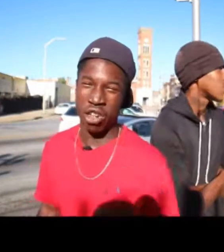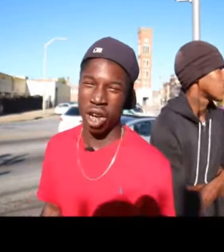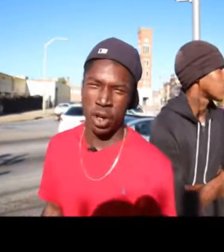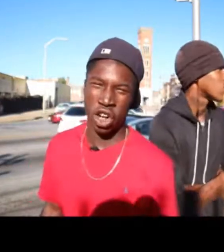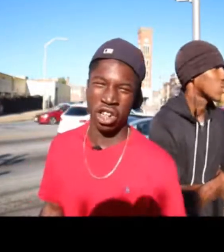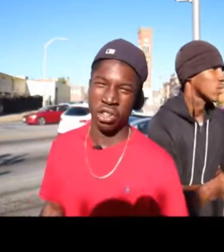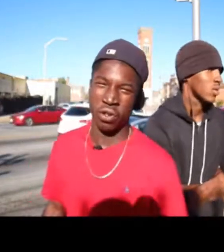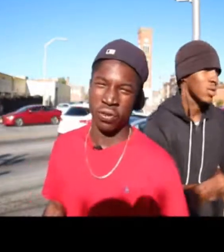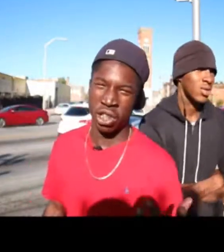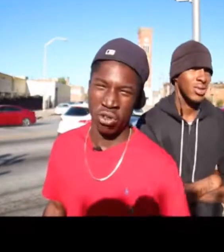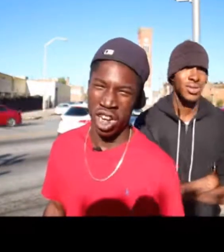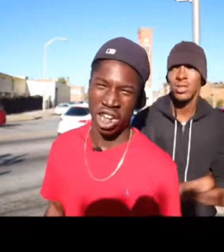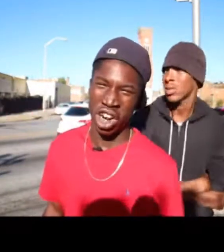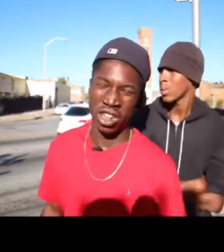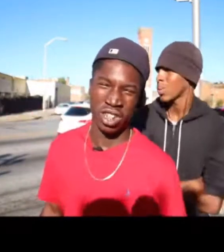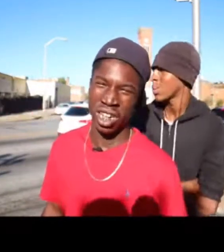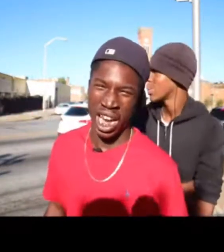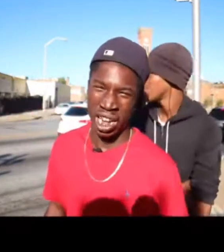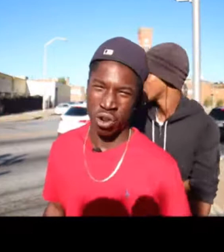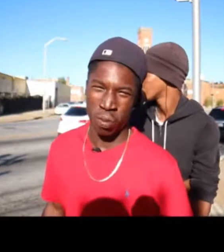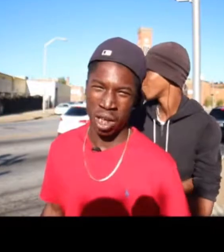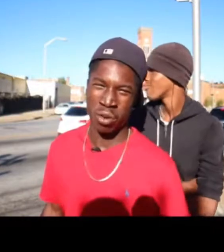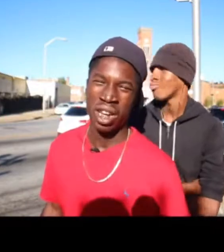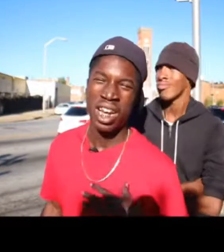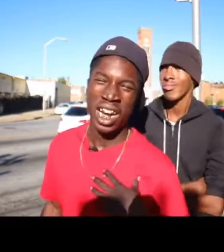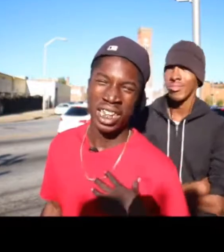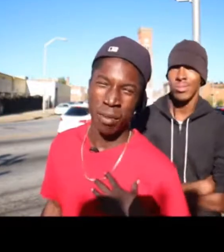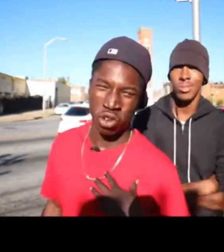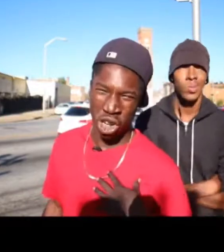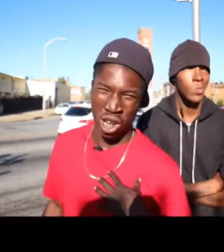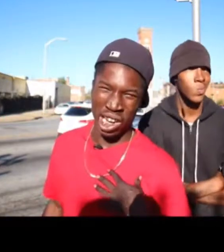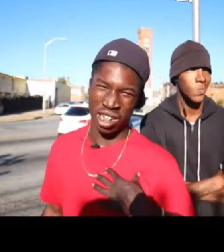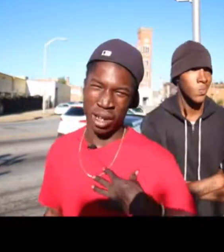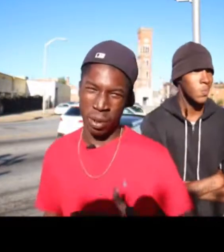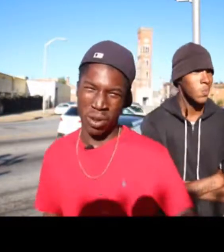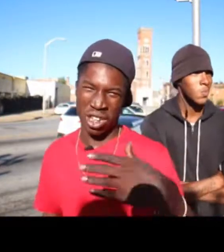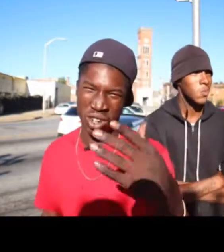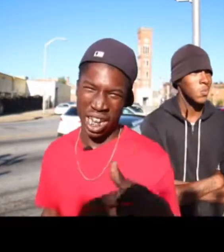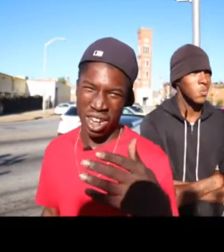my best day was 350 and the way that came is because i was always been for i